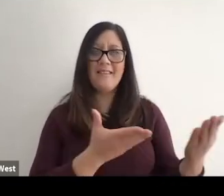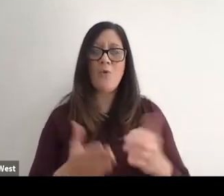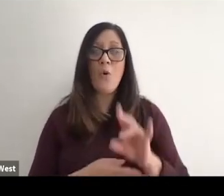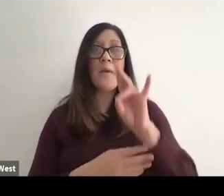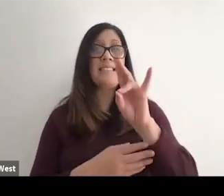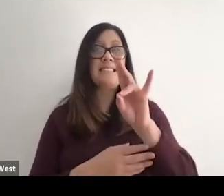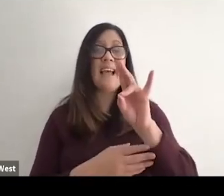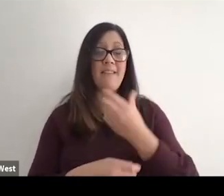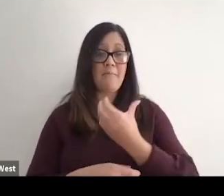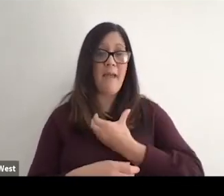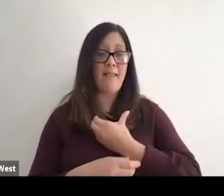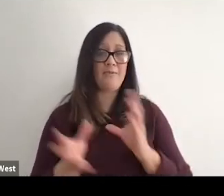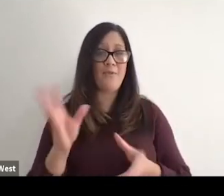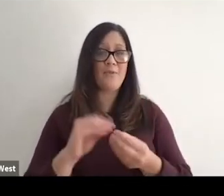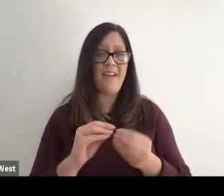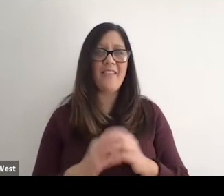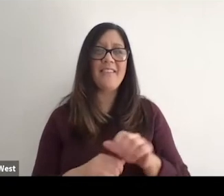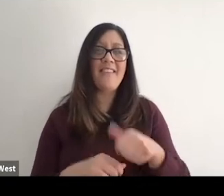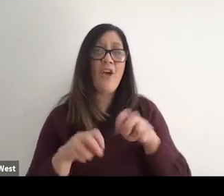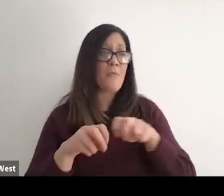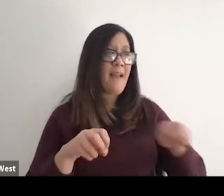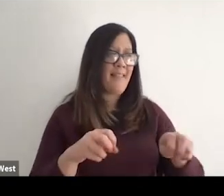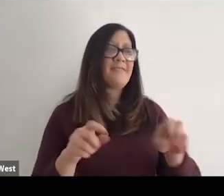know many of the other panelists are also Paralympic medalists.